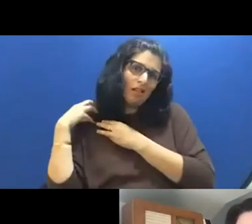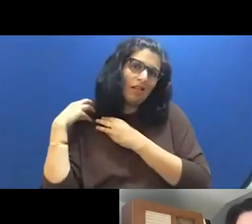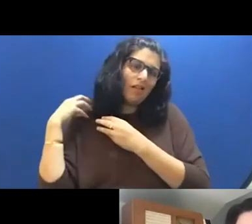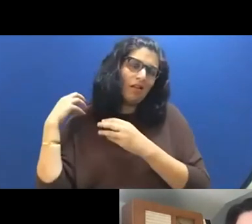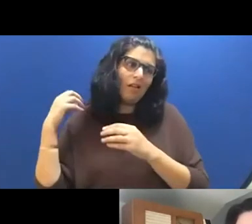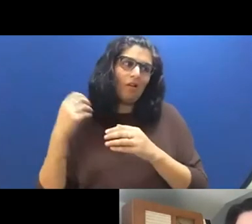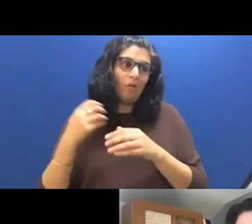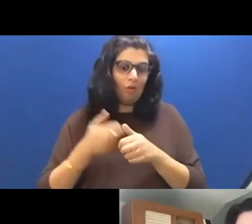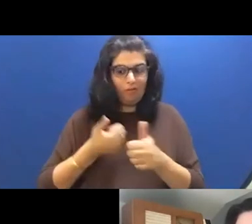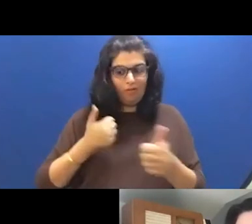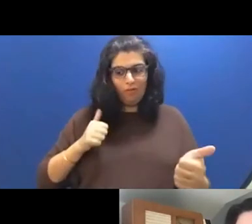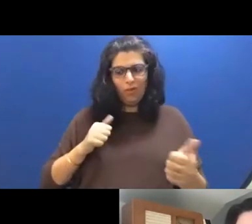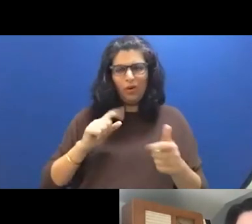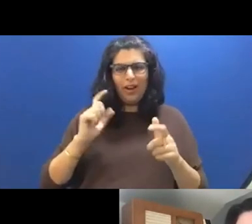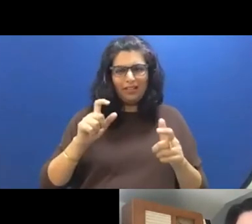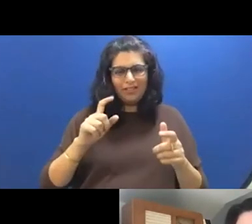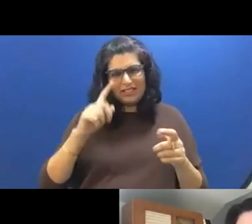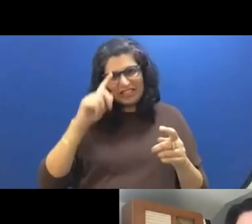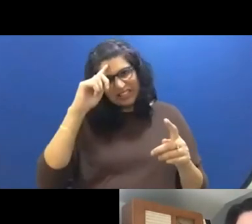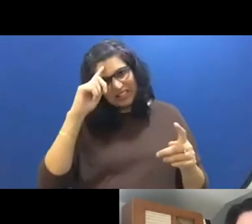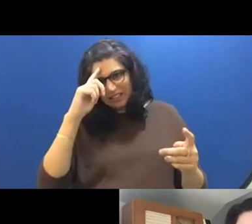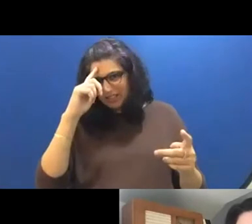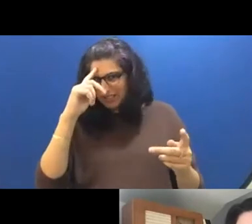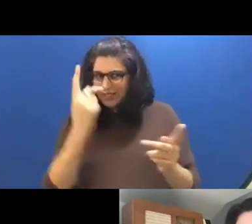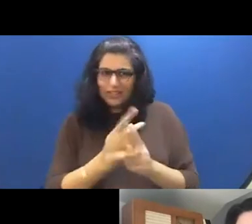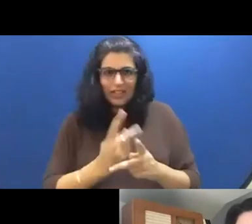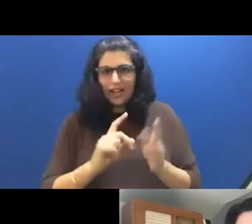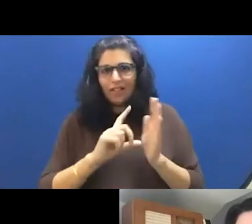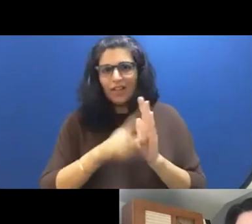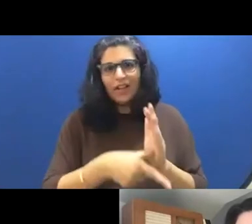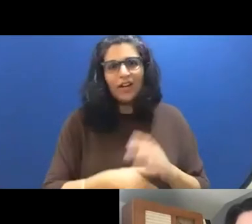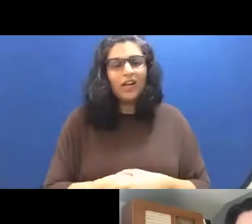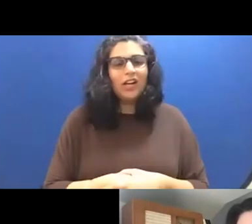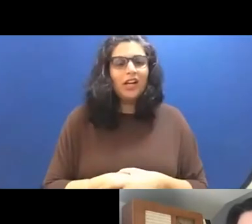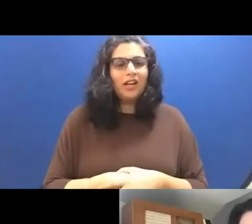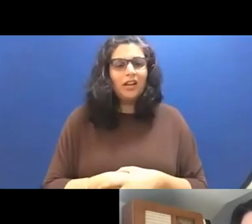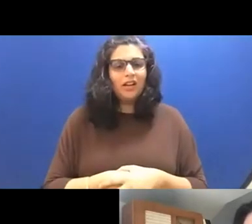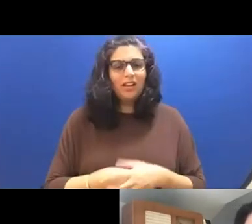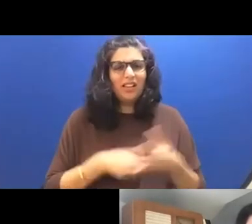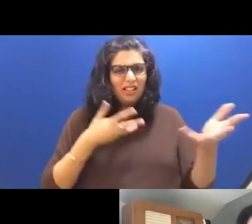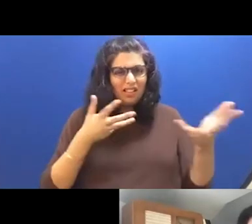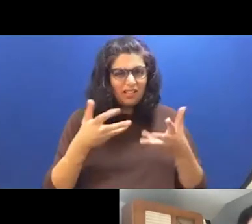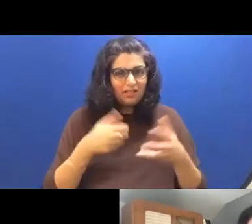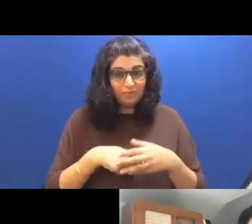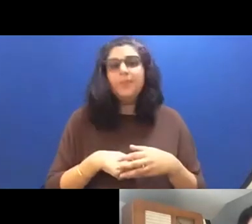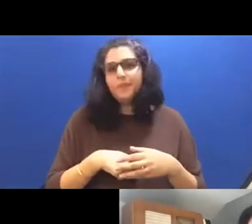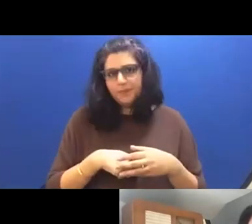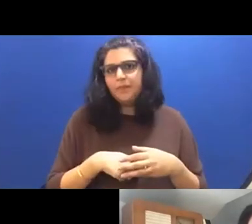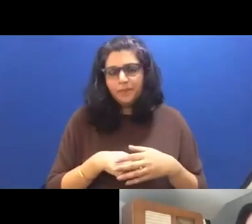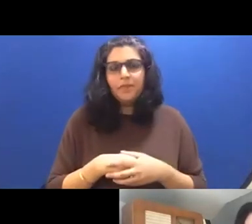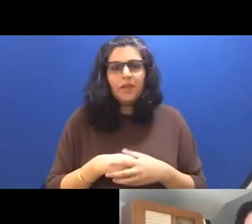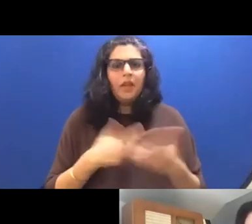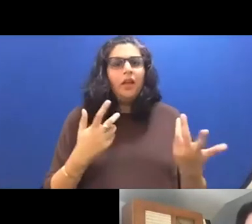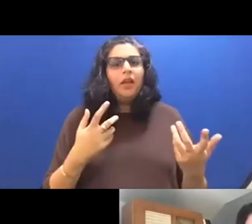have to reckon with later. And as I was working on it, you know, I really thought that because